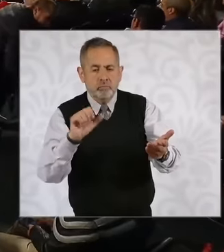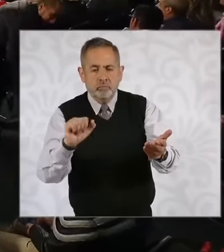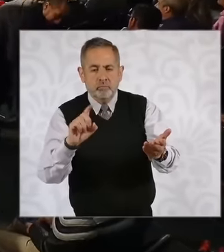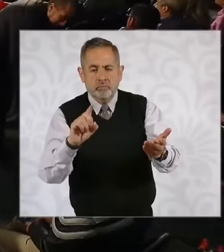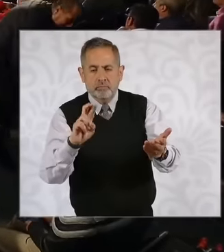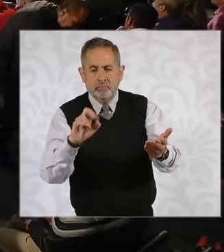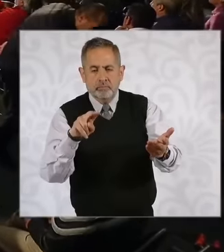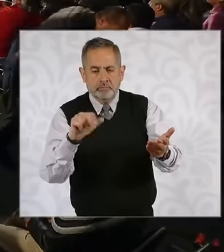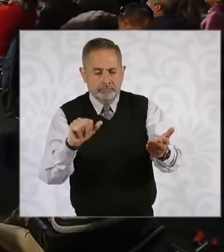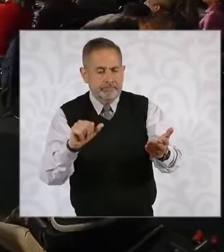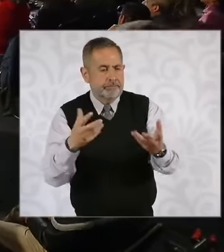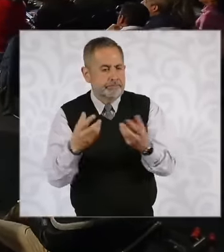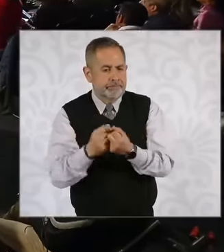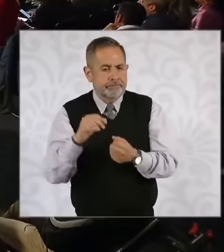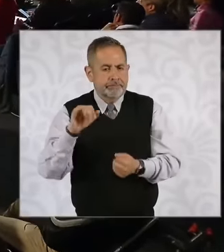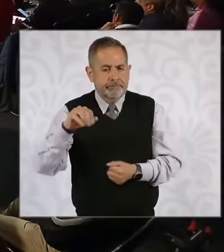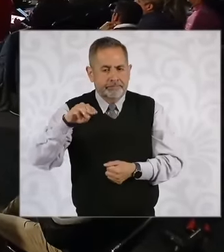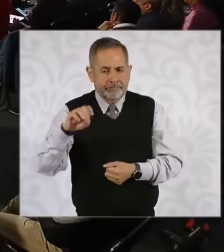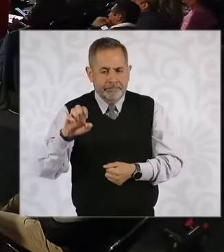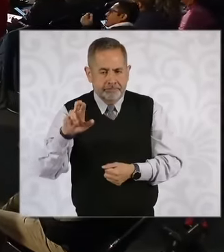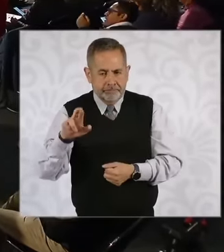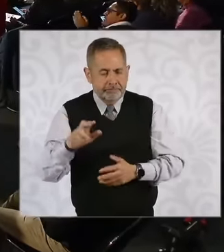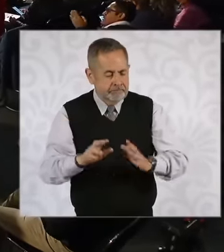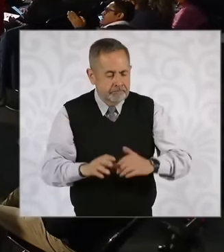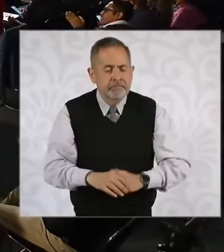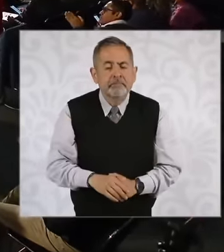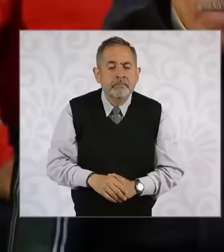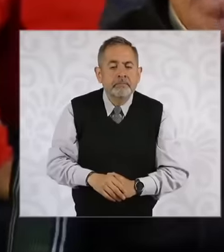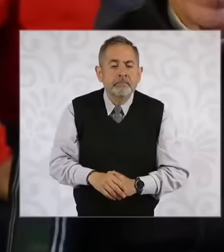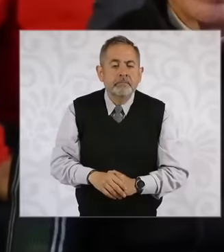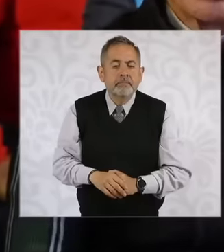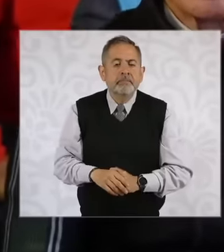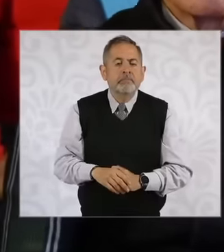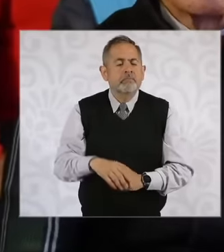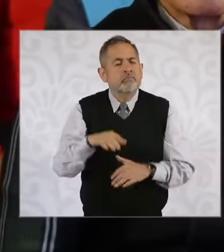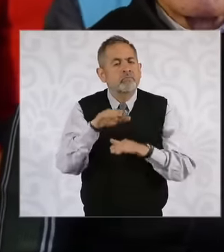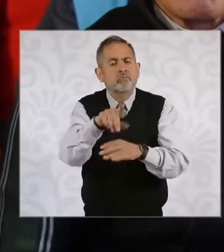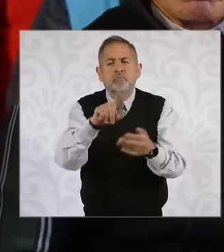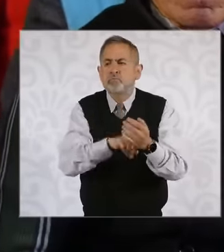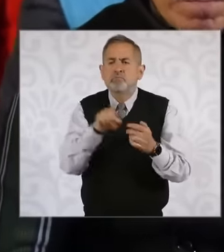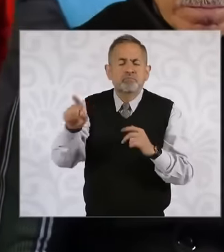Radio Institute I would like to elaborate a little more president on the case of Chiapas about further